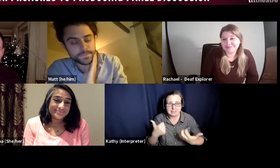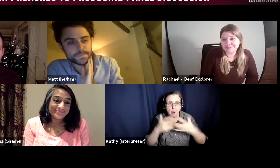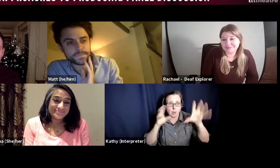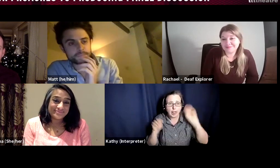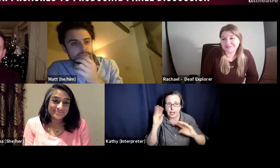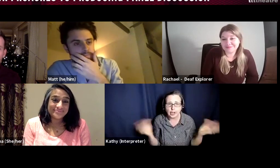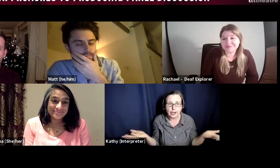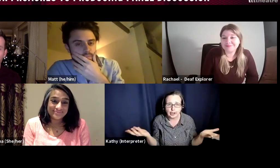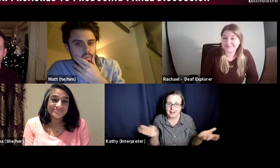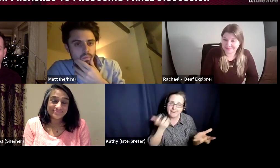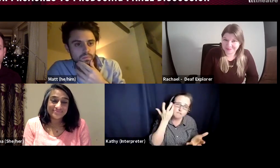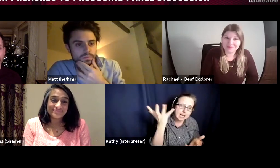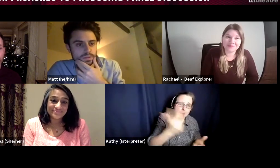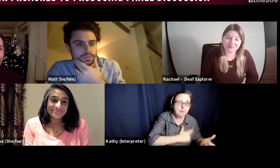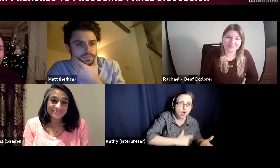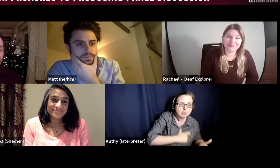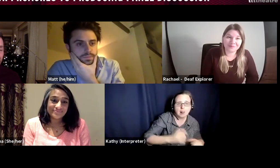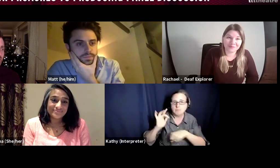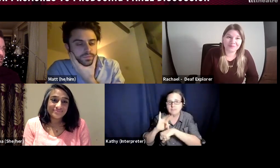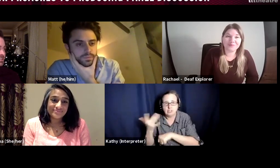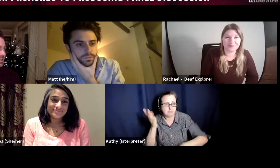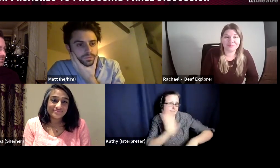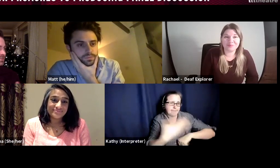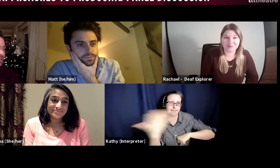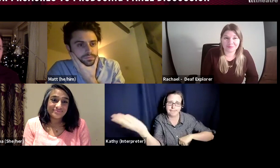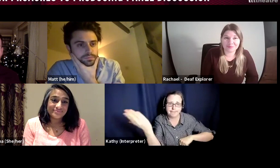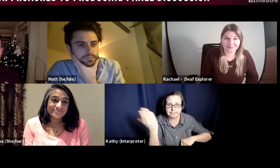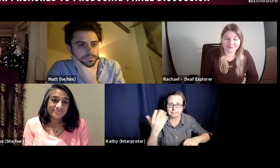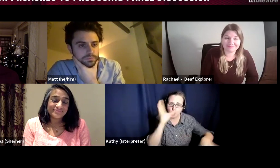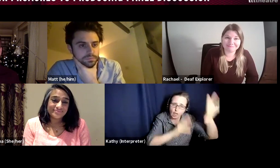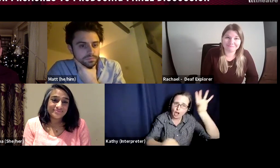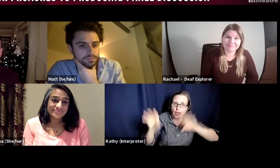And I thought that when I was working for organisations as I was graduating from university